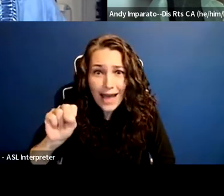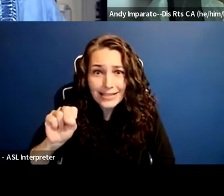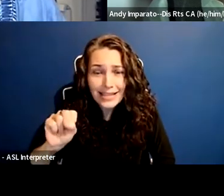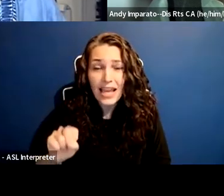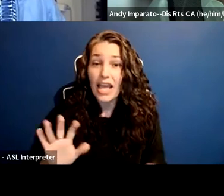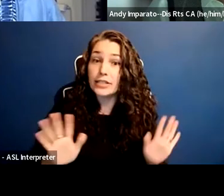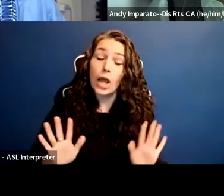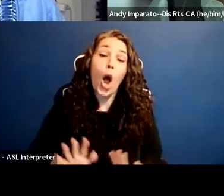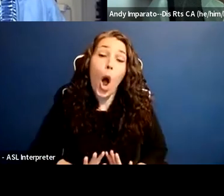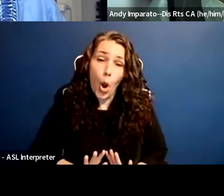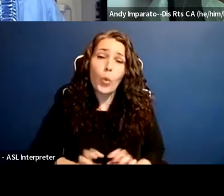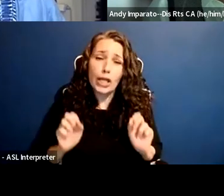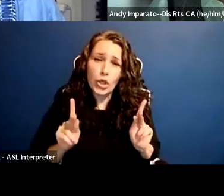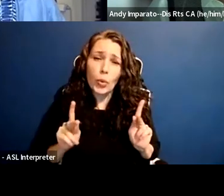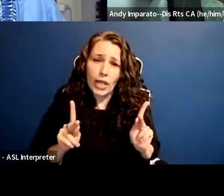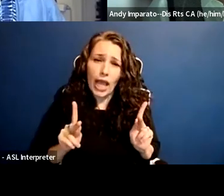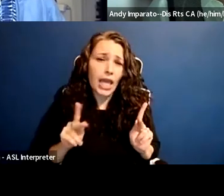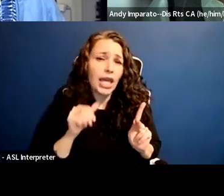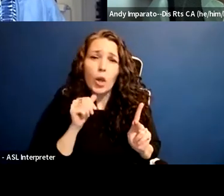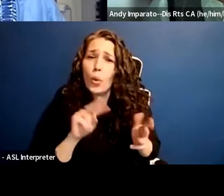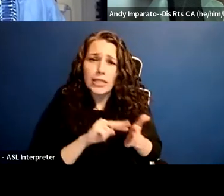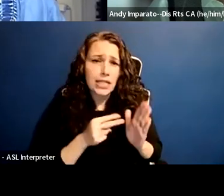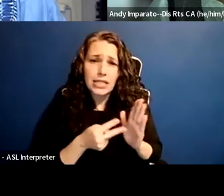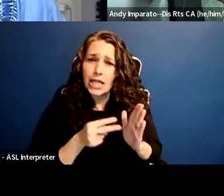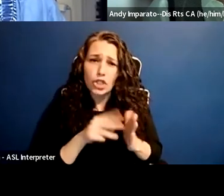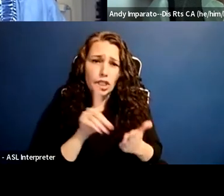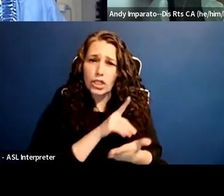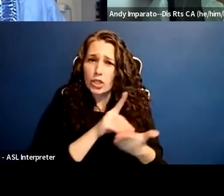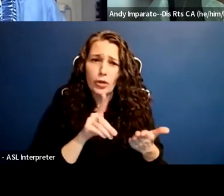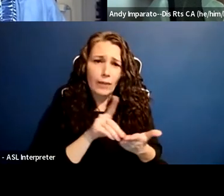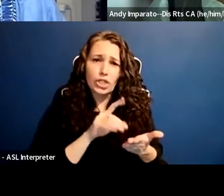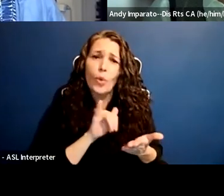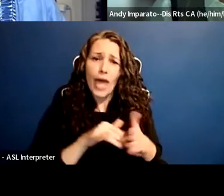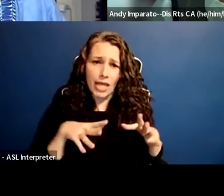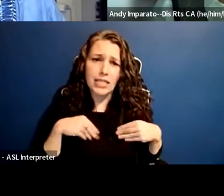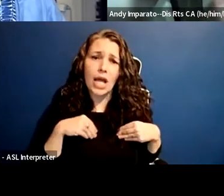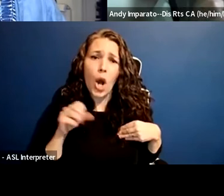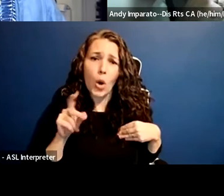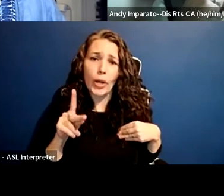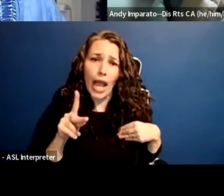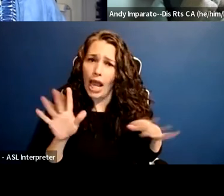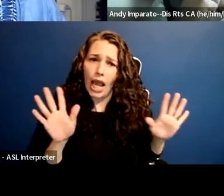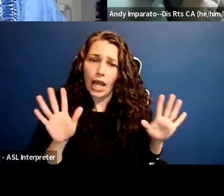is perfectly fine under federal Civil Rights laws. And I think it's ableism at its worst.